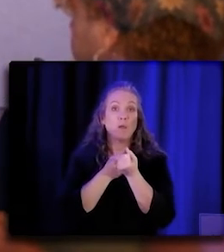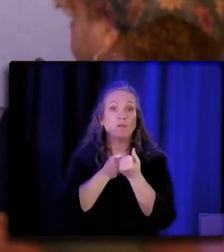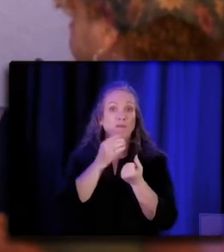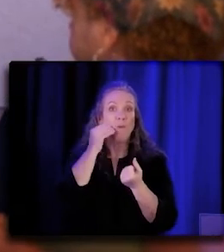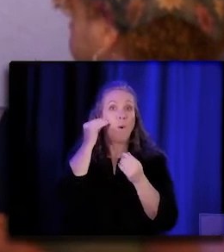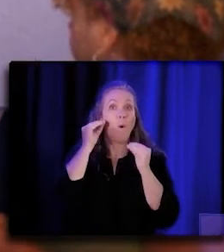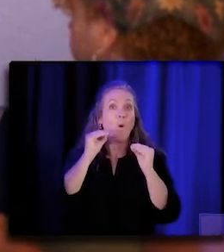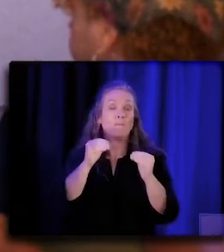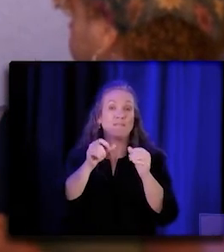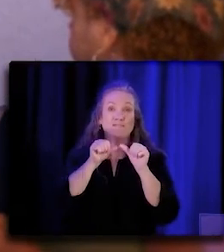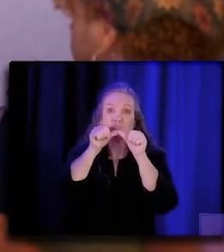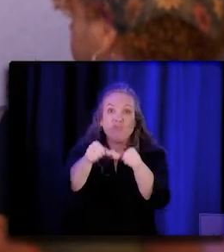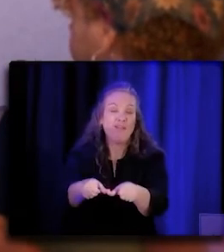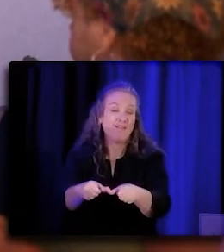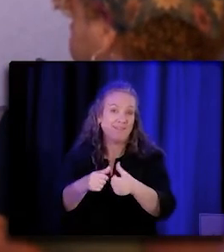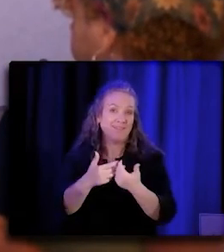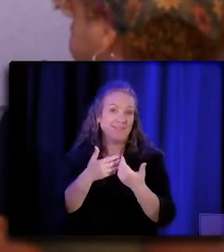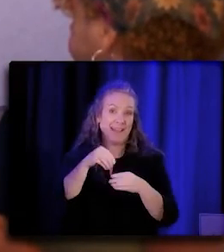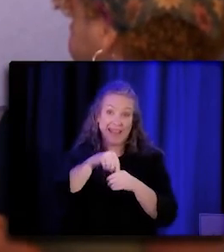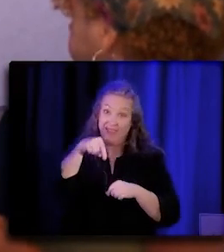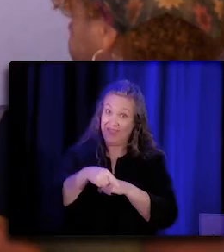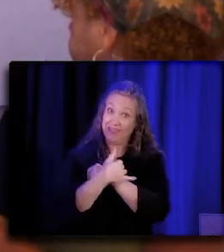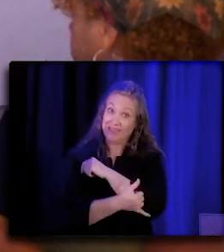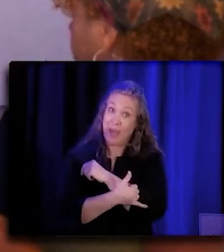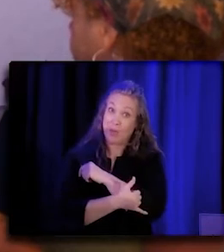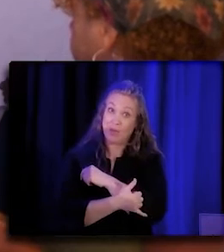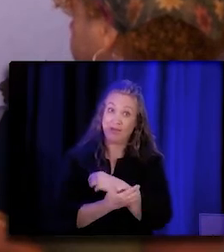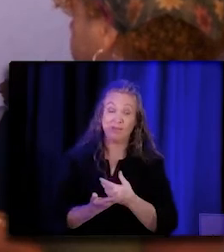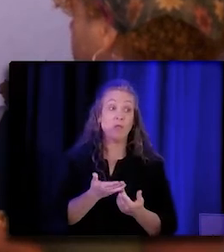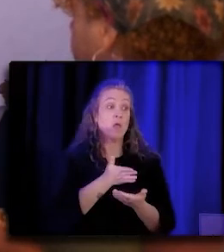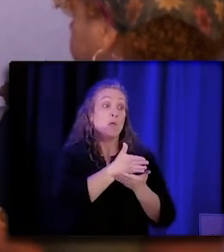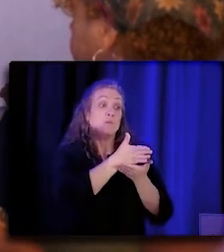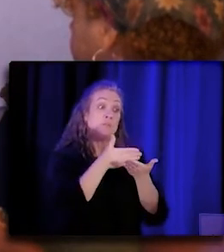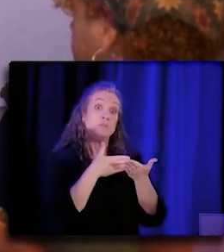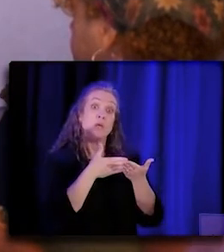in this county. We needed some that were in the aging space,